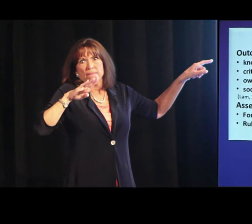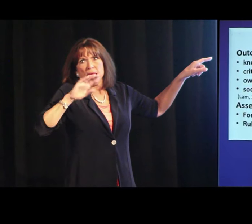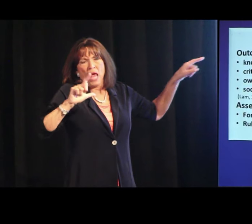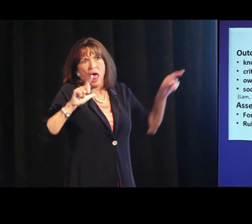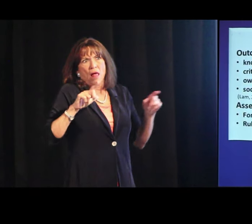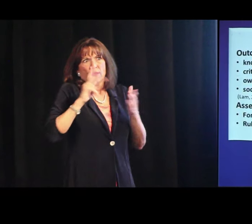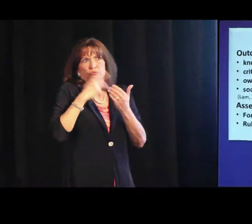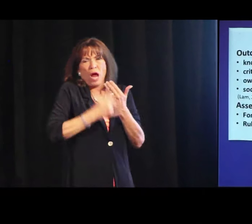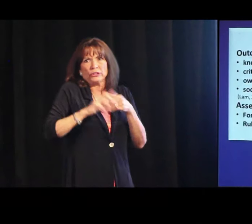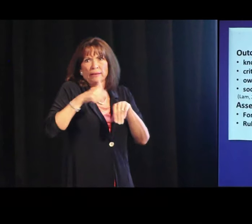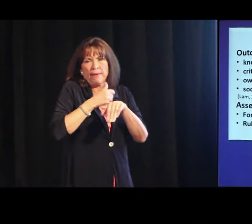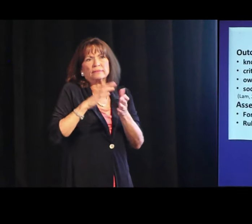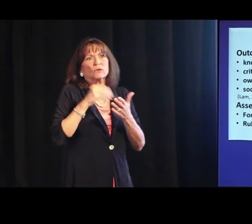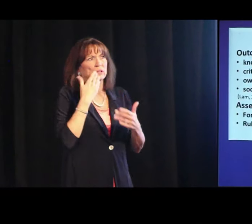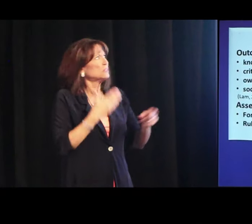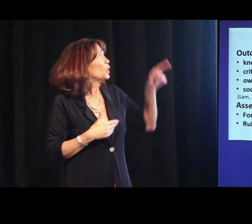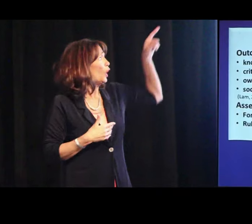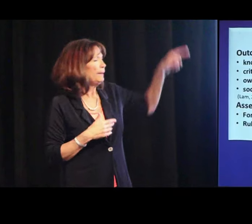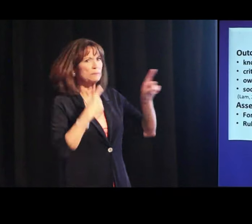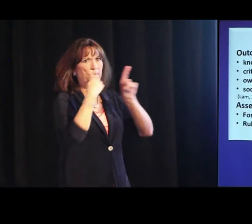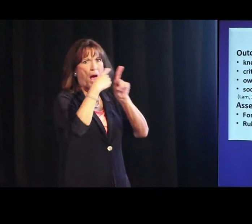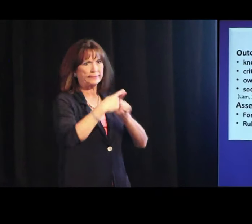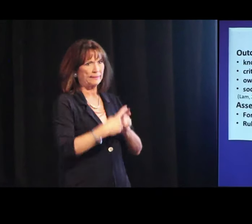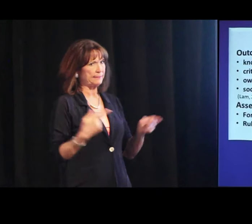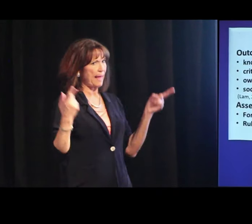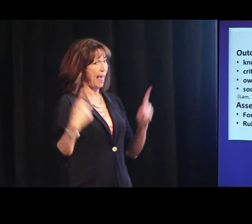And why project-based learning is good.